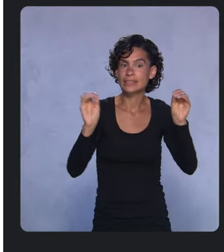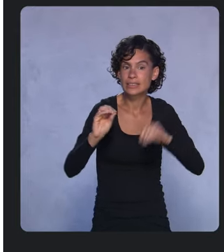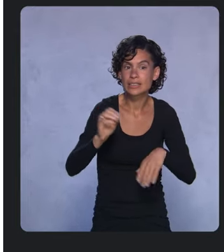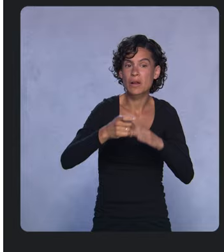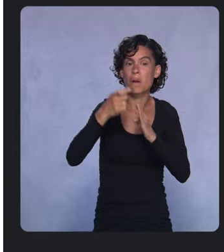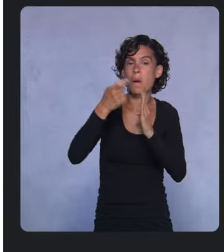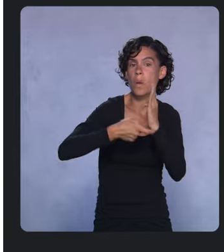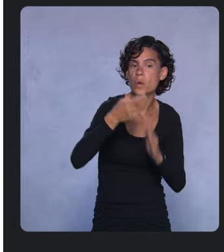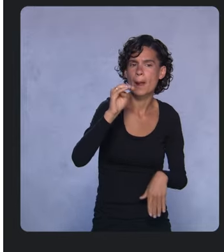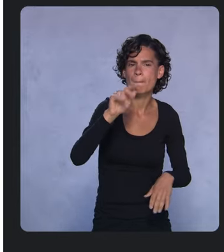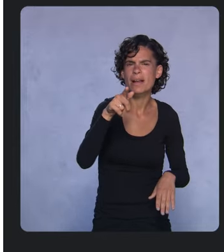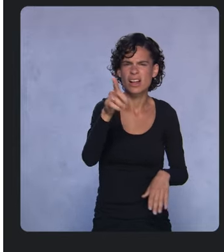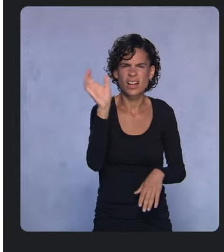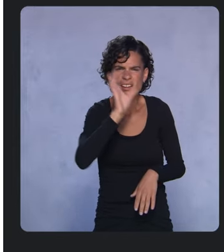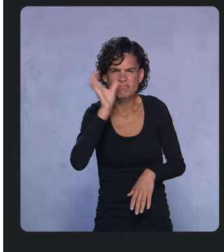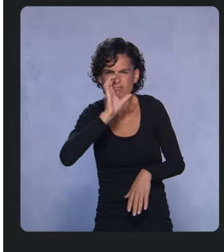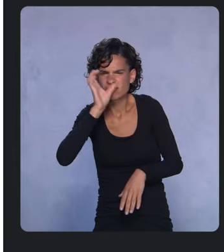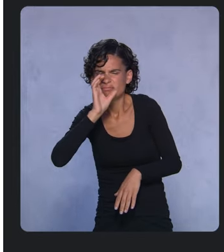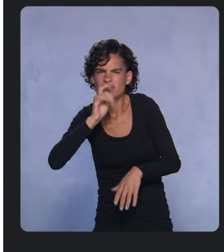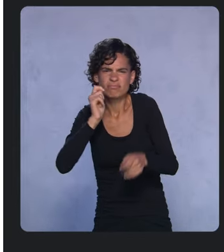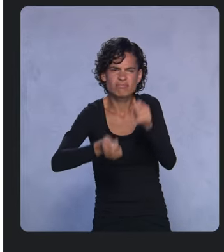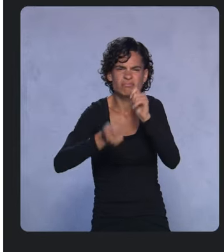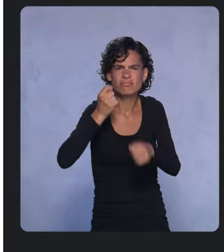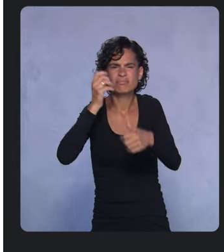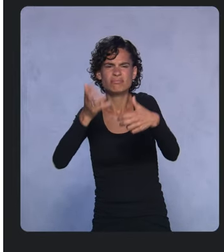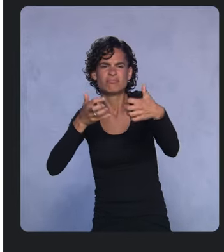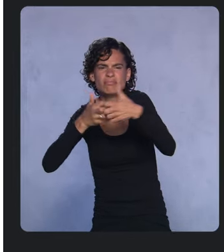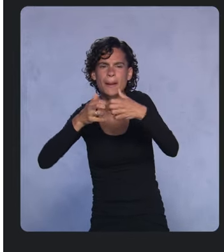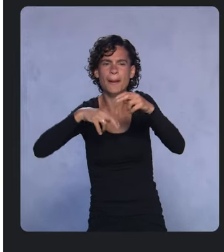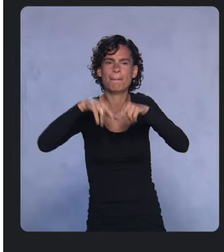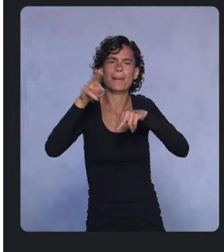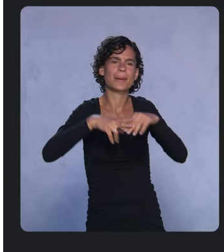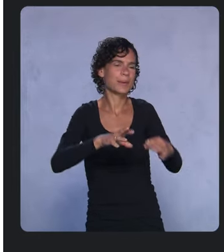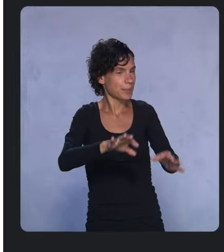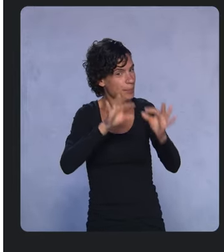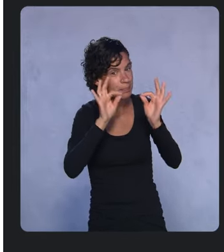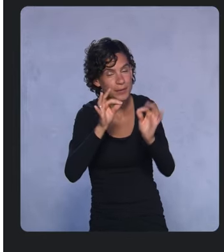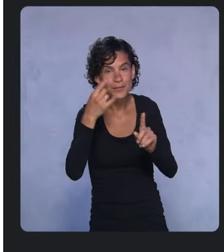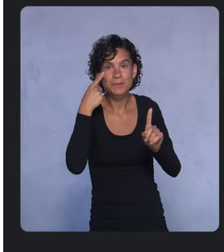customize them to build just the right one for you completely automatically.